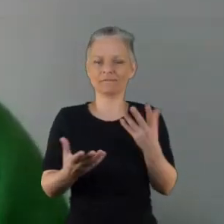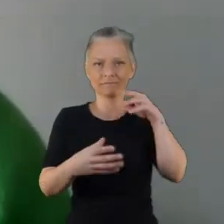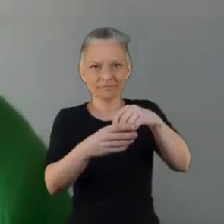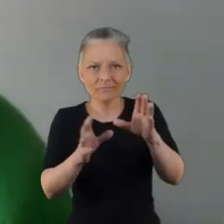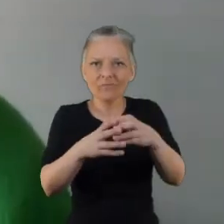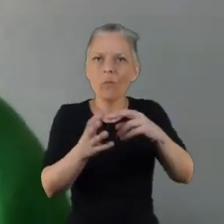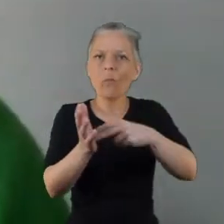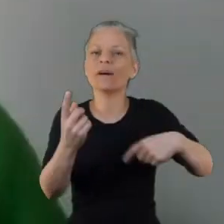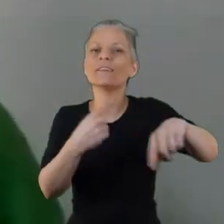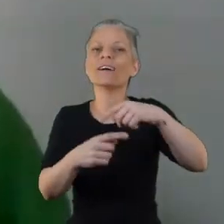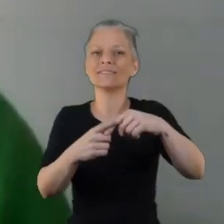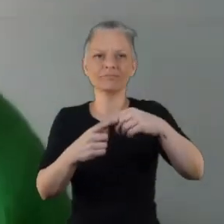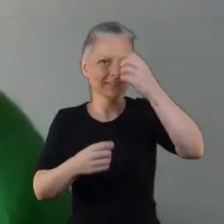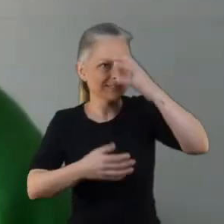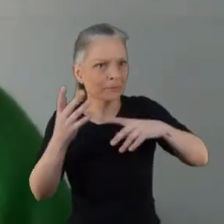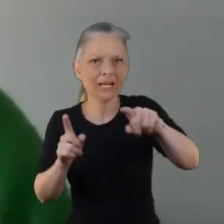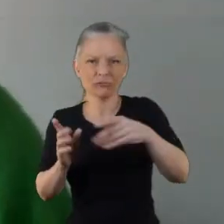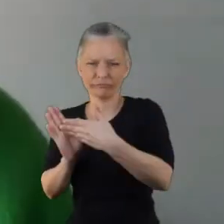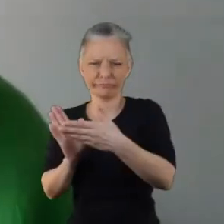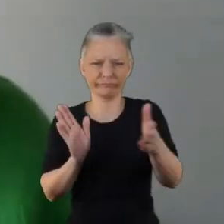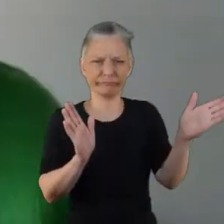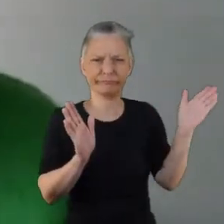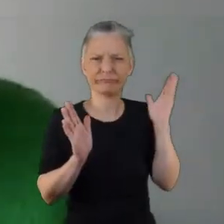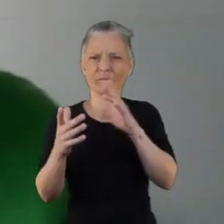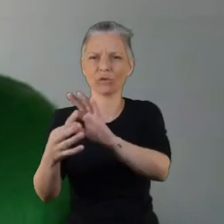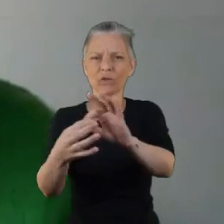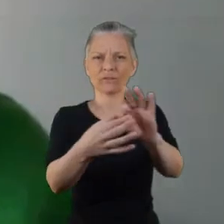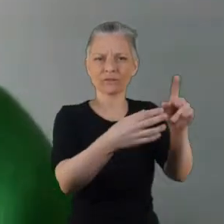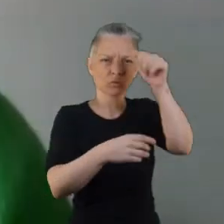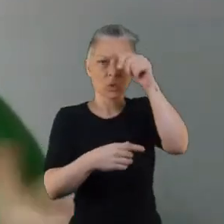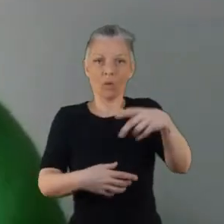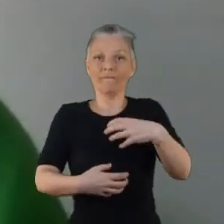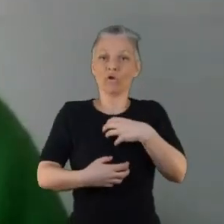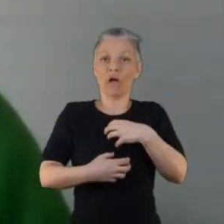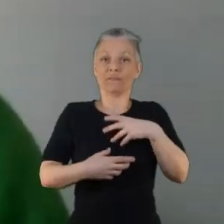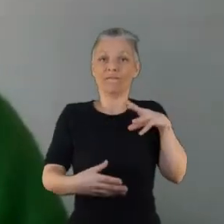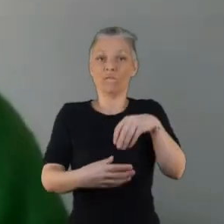part is taking that first step and getting over the fear of getting stuck in and getting involved with it which makes a massive difference.